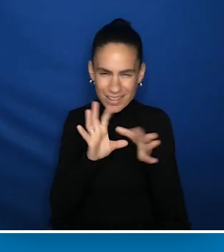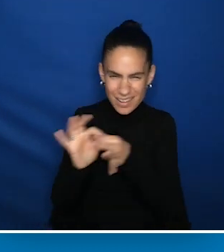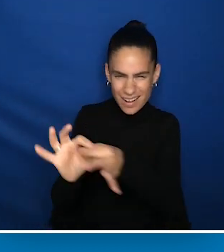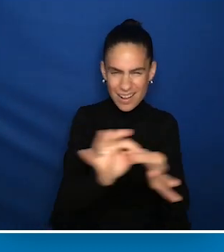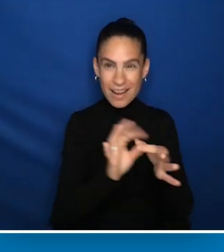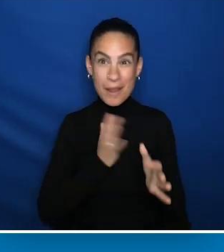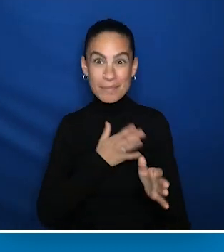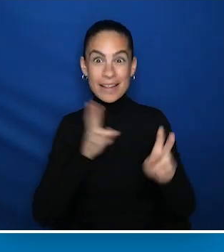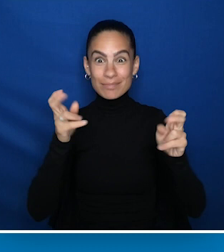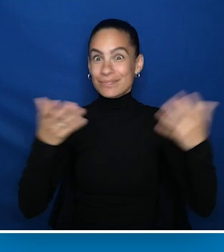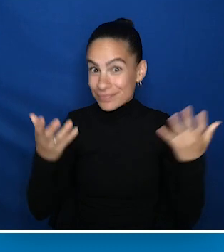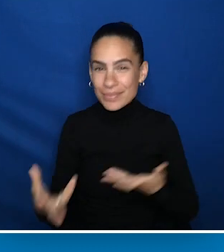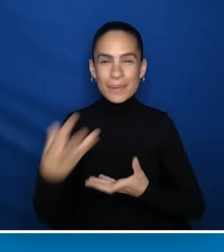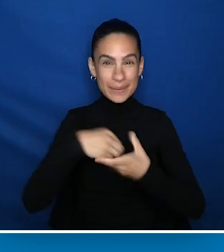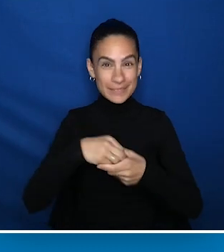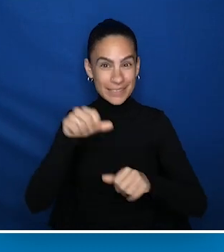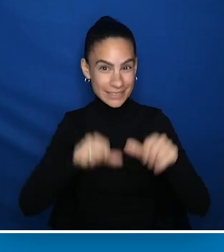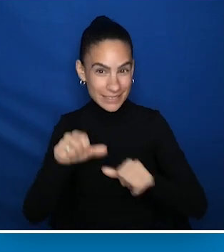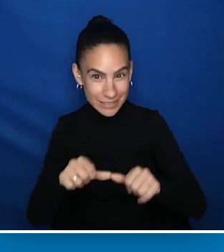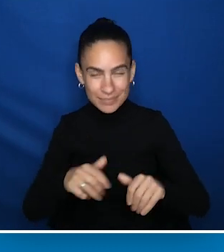and link to our theme, Inclusive Science.